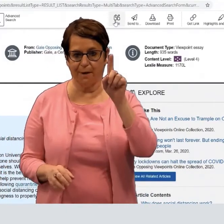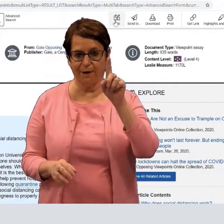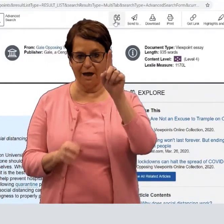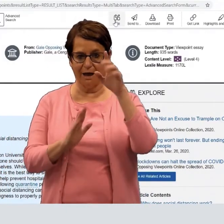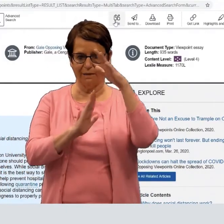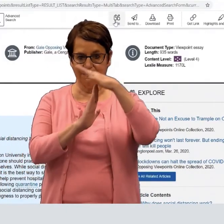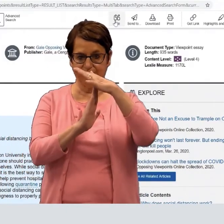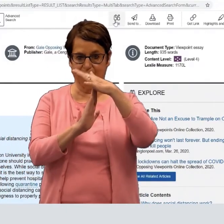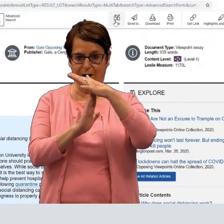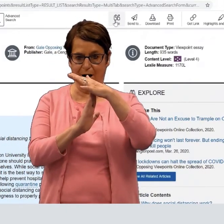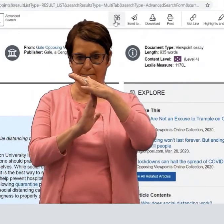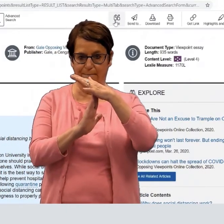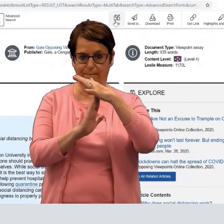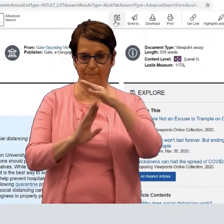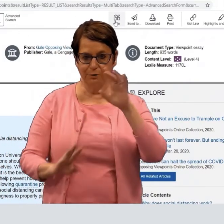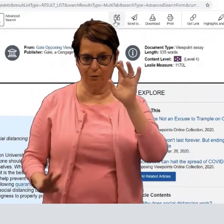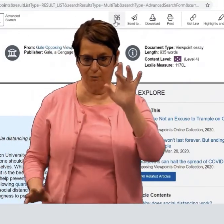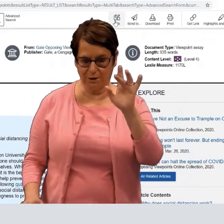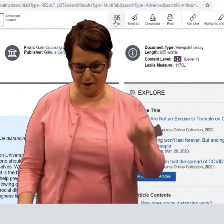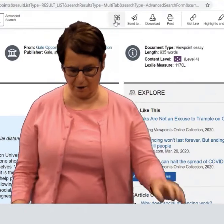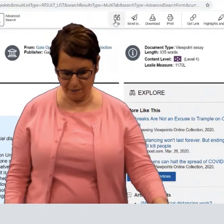Up at the top, click on the Cite button.